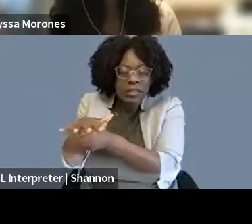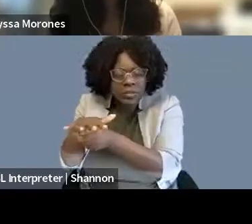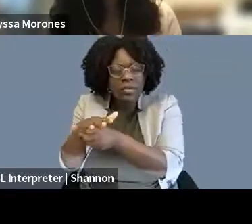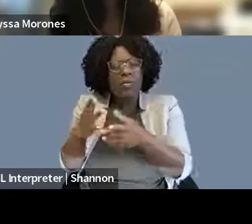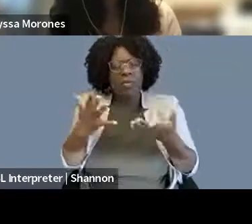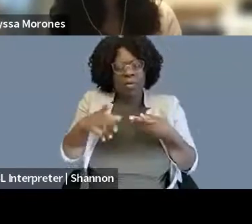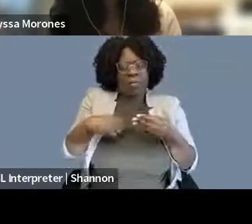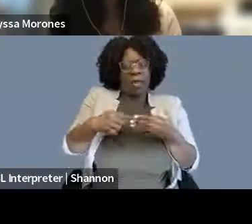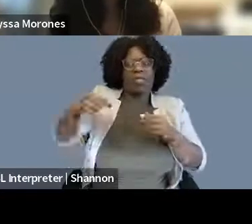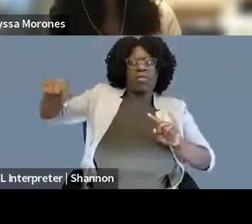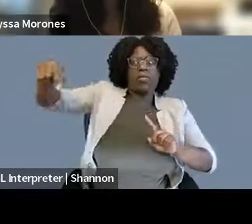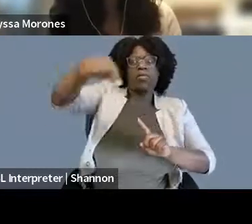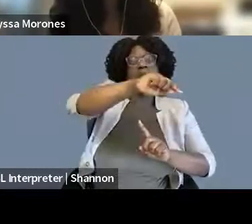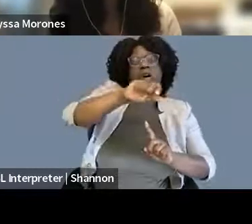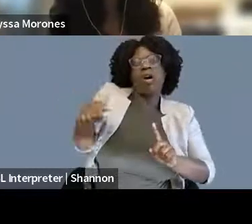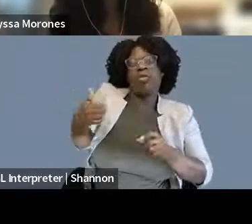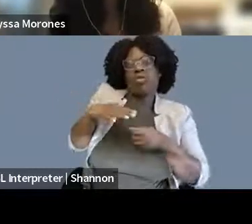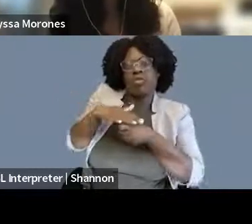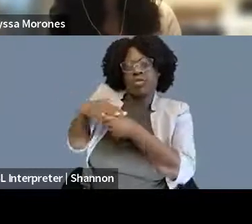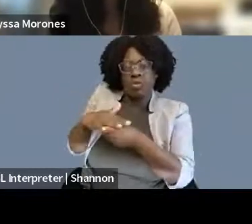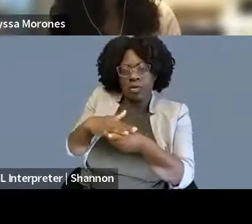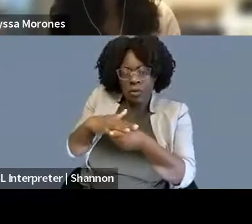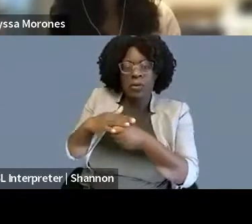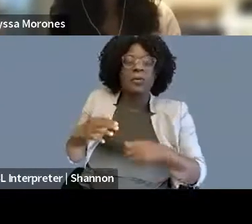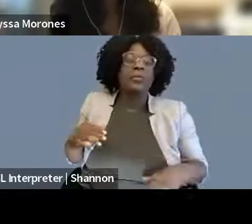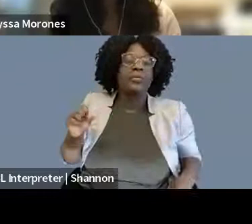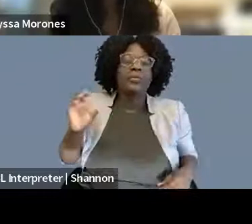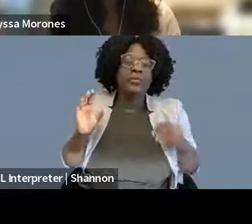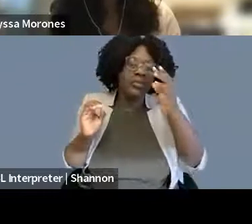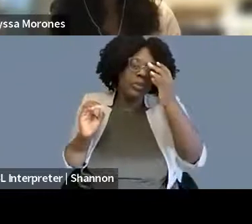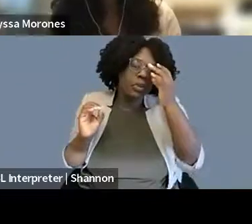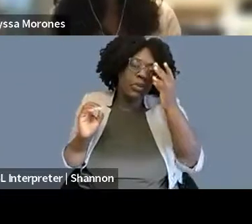to see this amazing network of, and this is not an IfRFA plug, but an amazing network